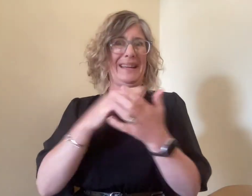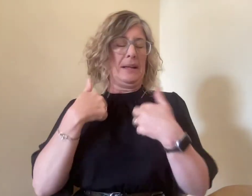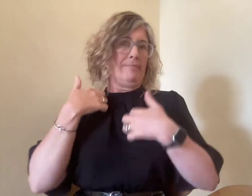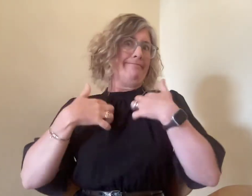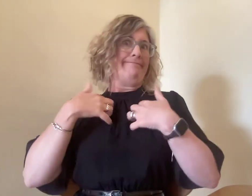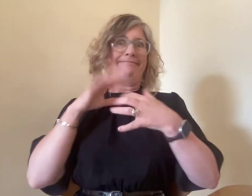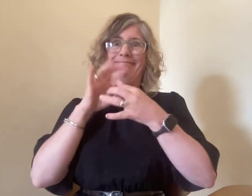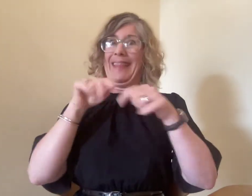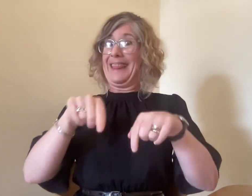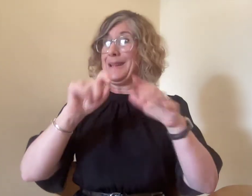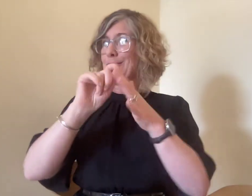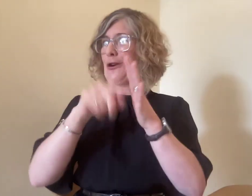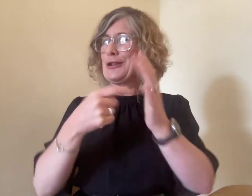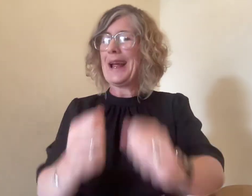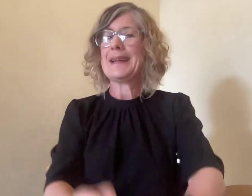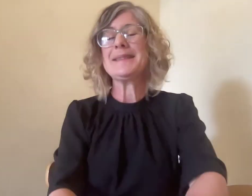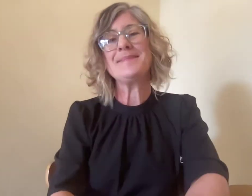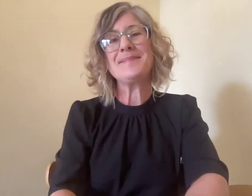so I am excited to be involved in this project.